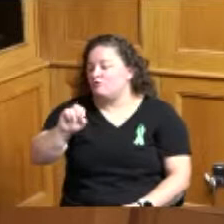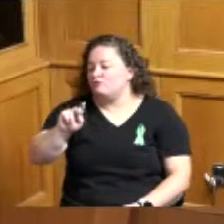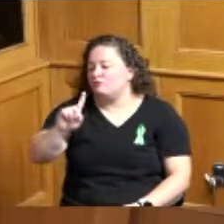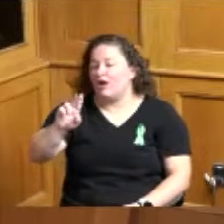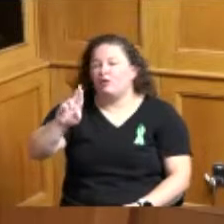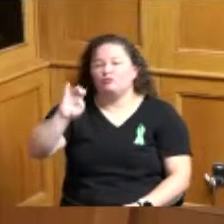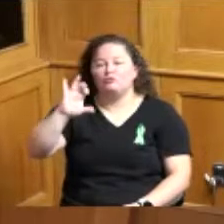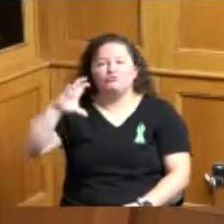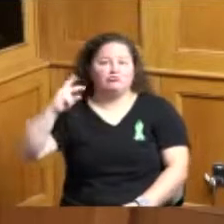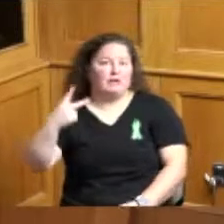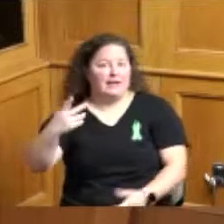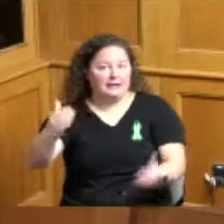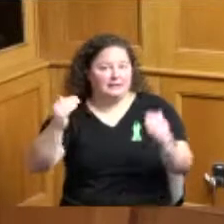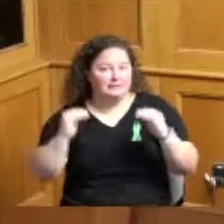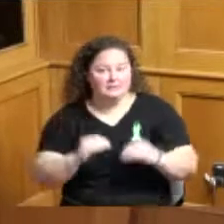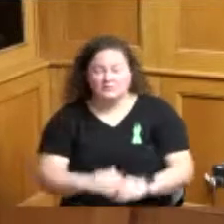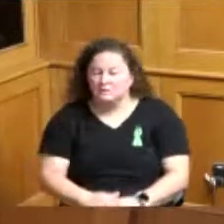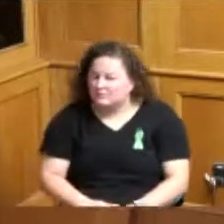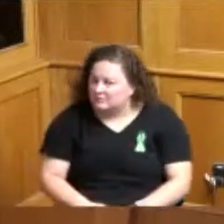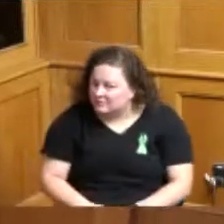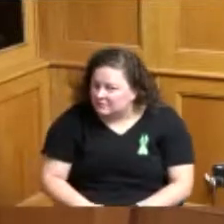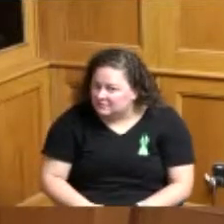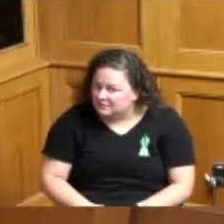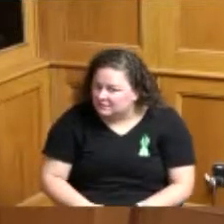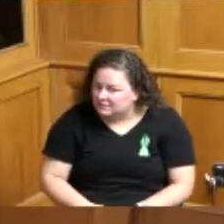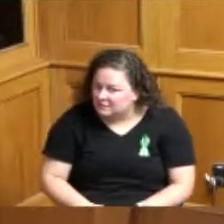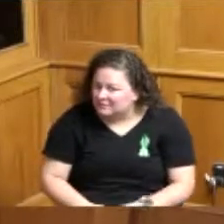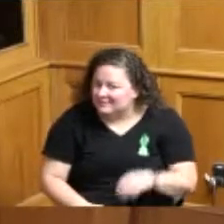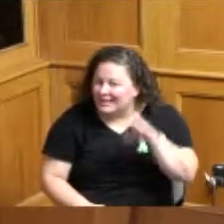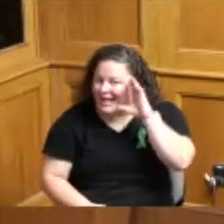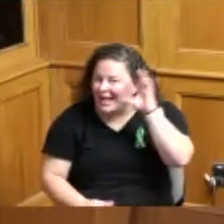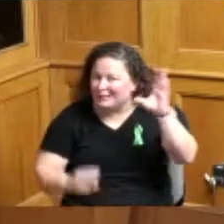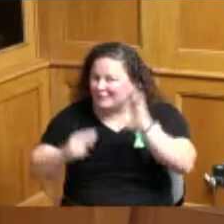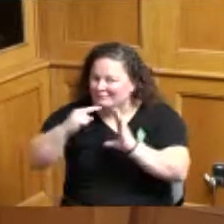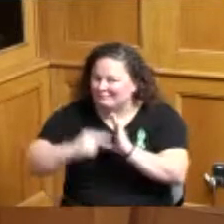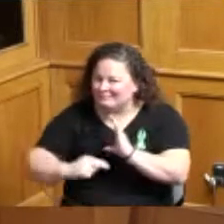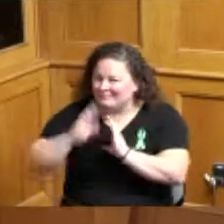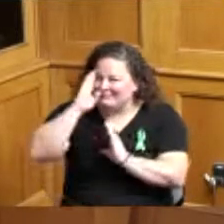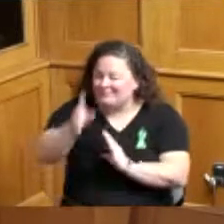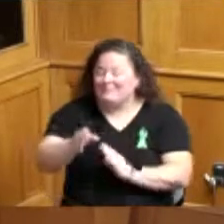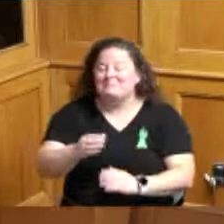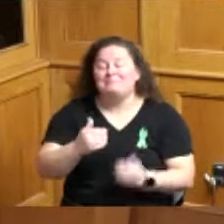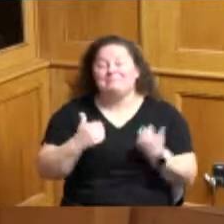i also have written something okay hi my name is Nicole Frederick I am the access and outreach